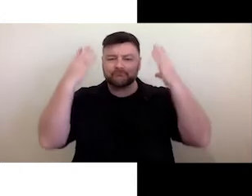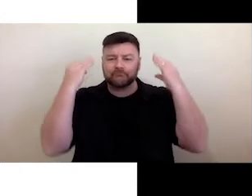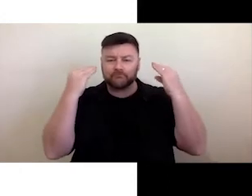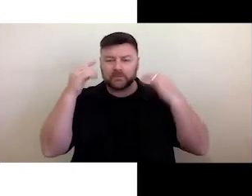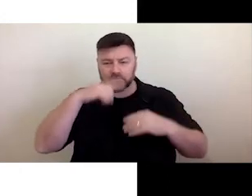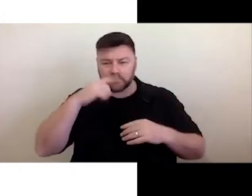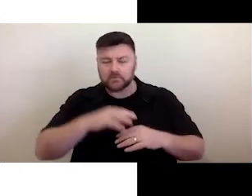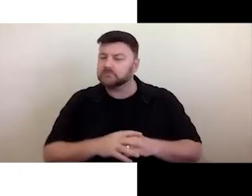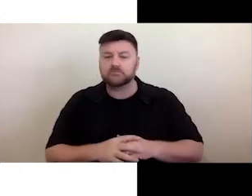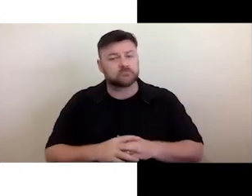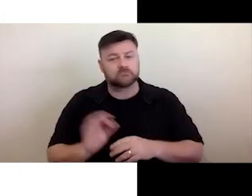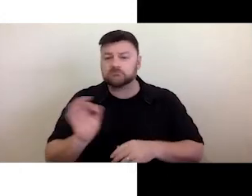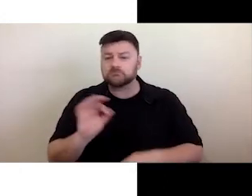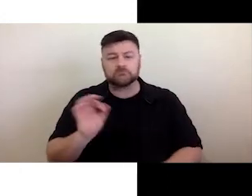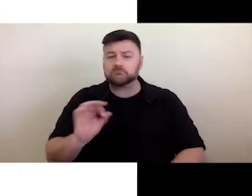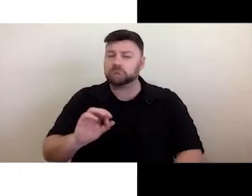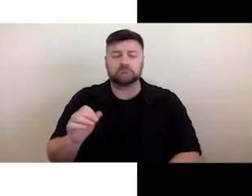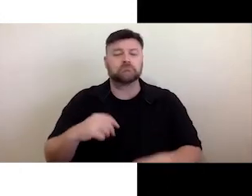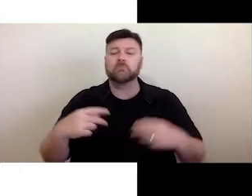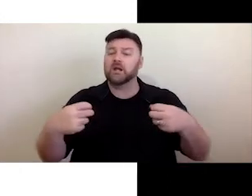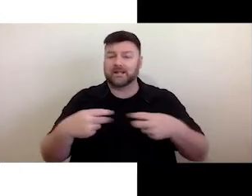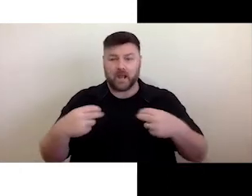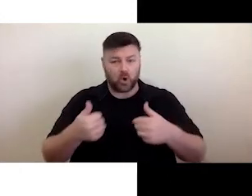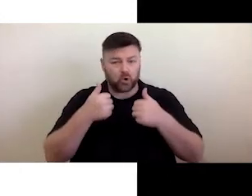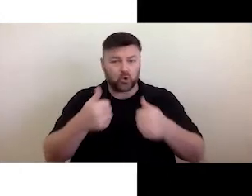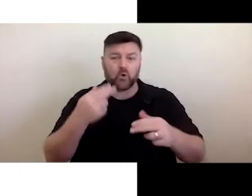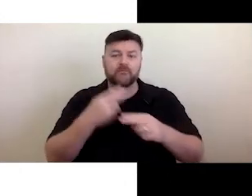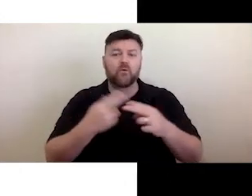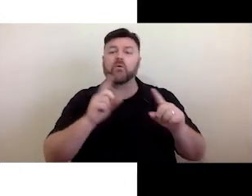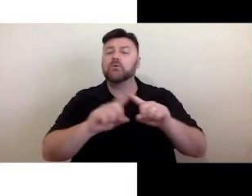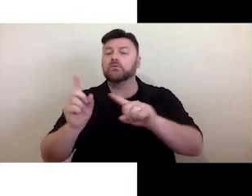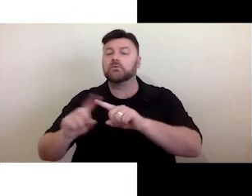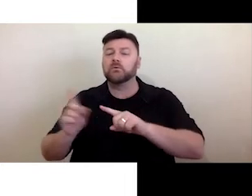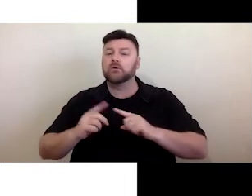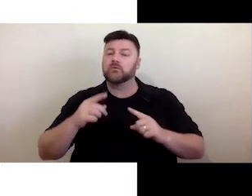captions can assist people - if you've been in - say you're down at